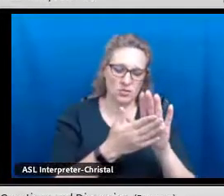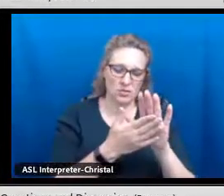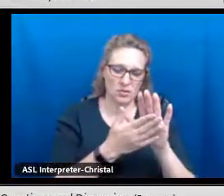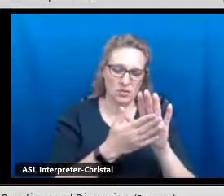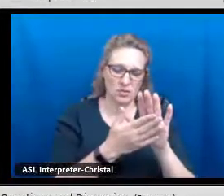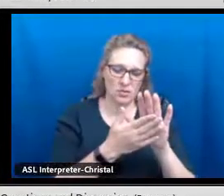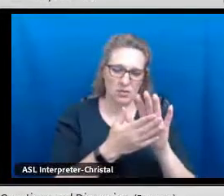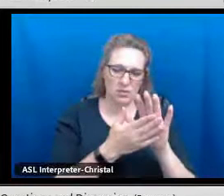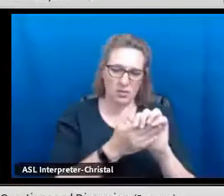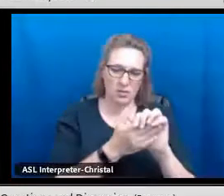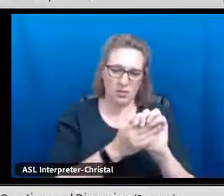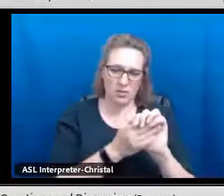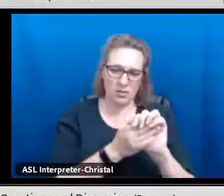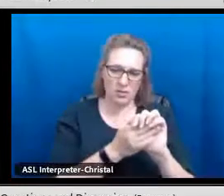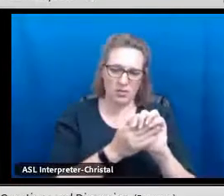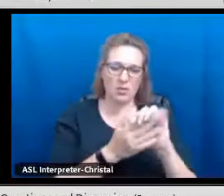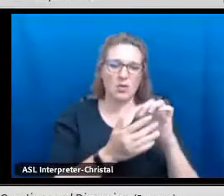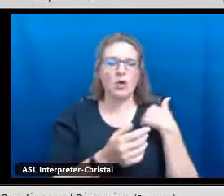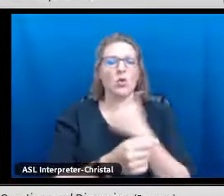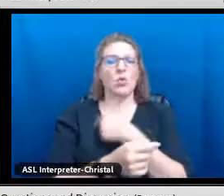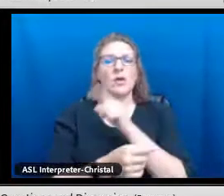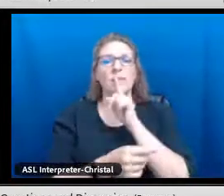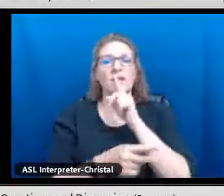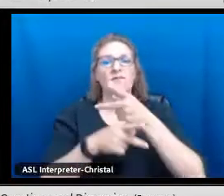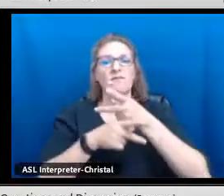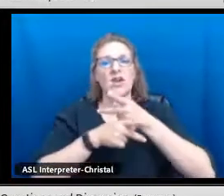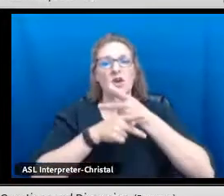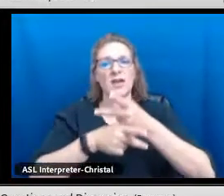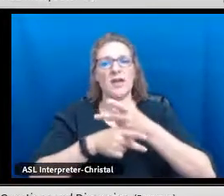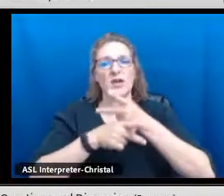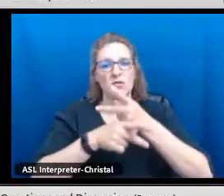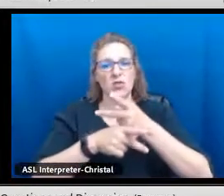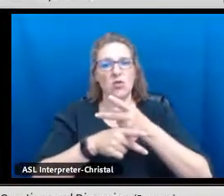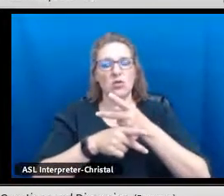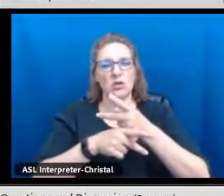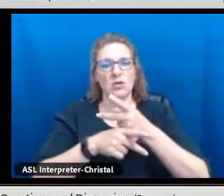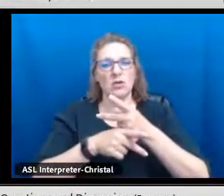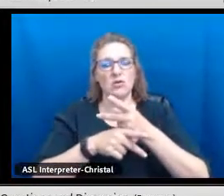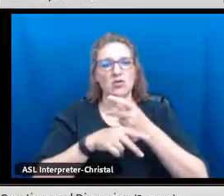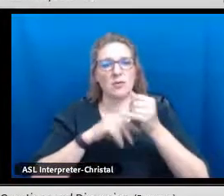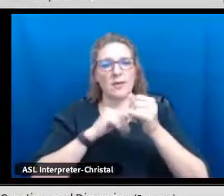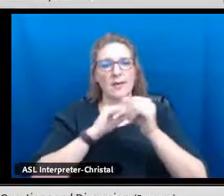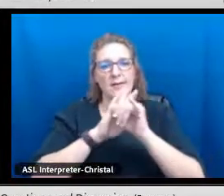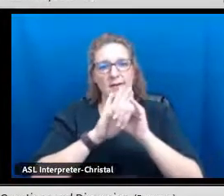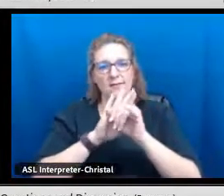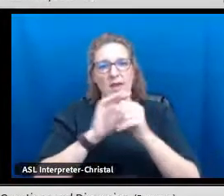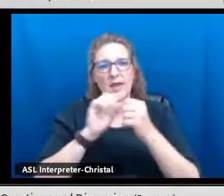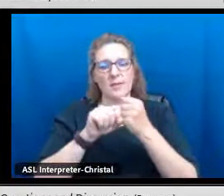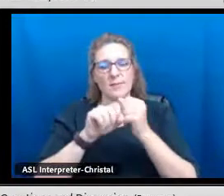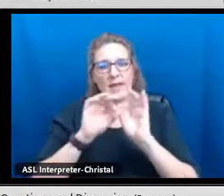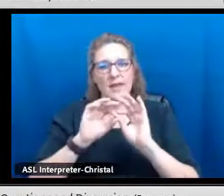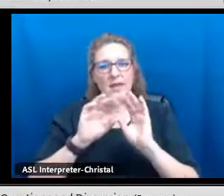careful to highlight that intrinsic part of receiving the state seal of bilingualism-biliteracy,